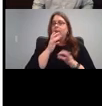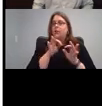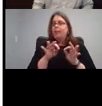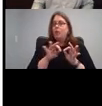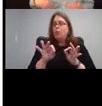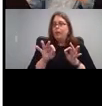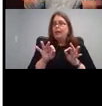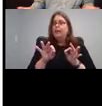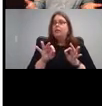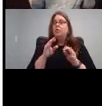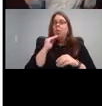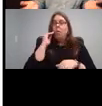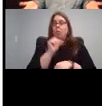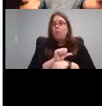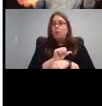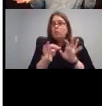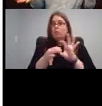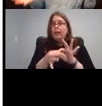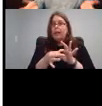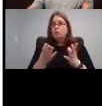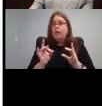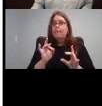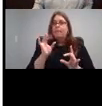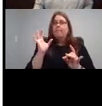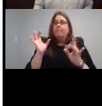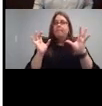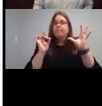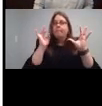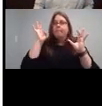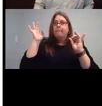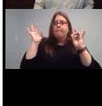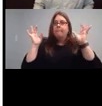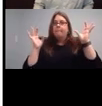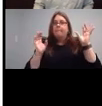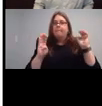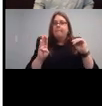add language to your play with your child. That's really good